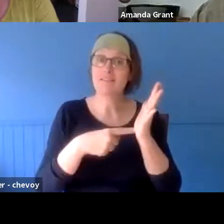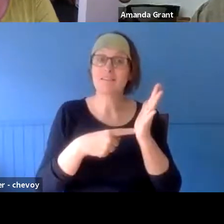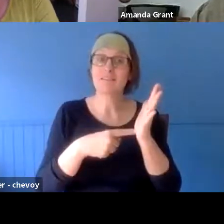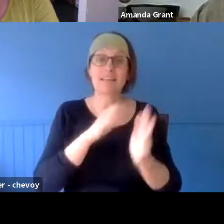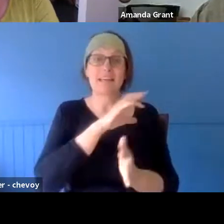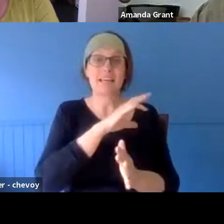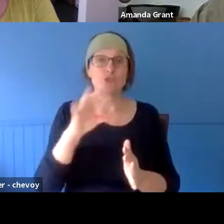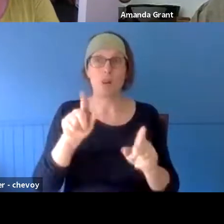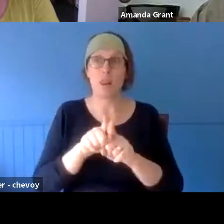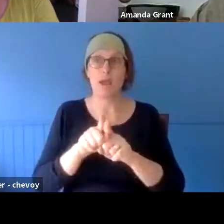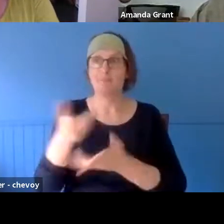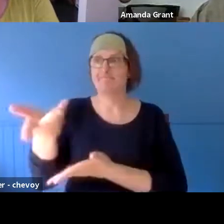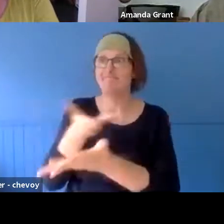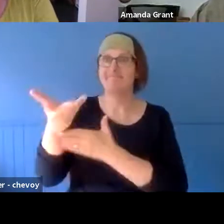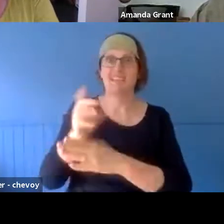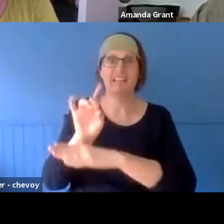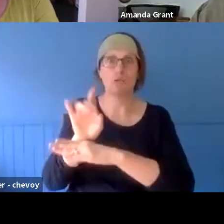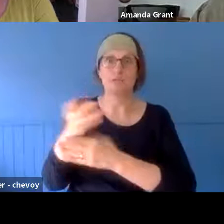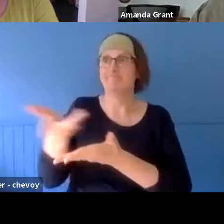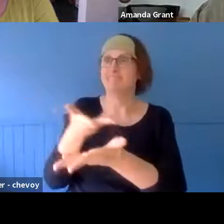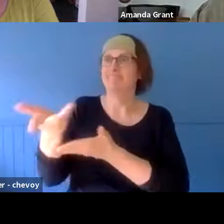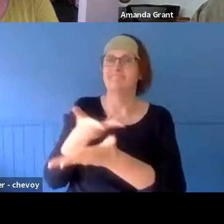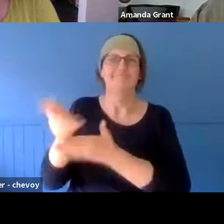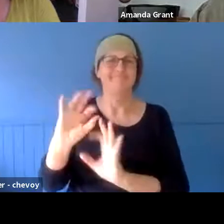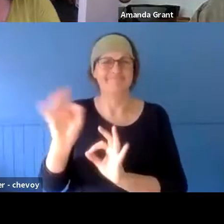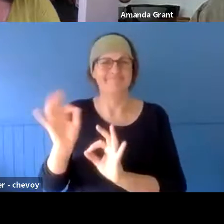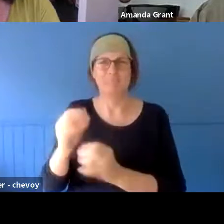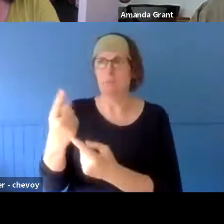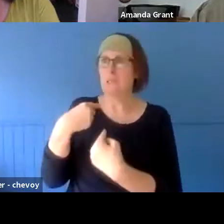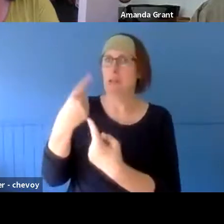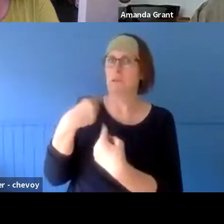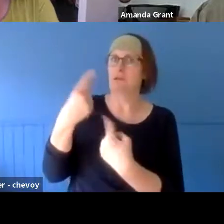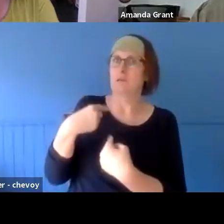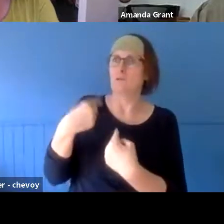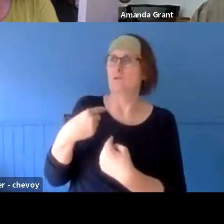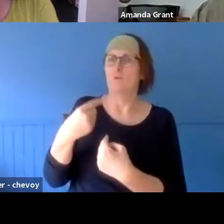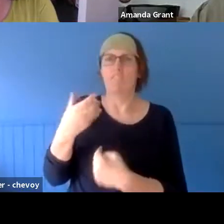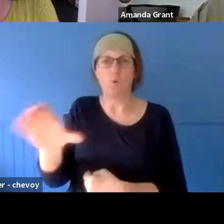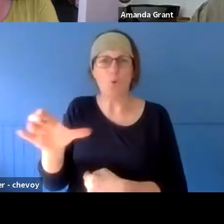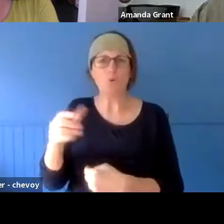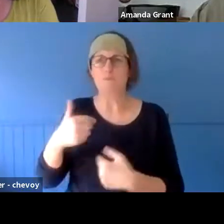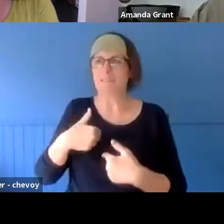counsellor and being told to tell your story - that you're unravelling